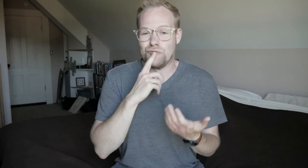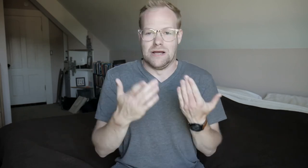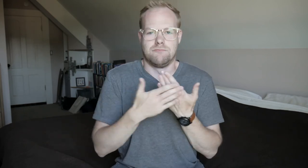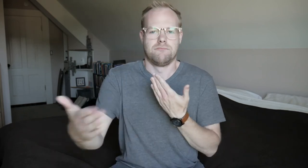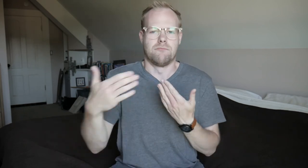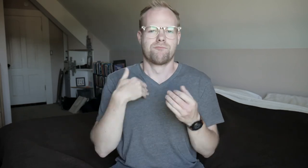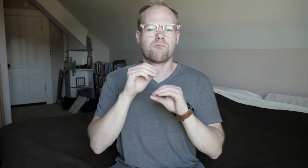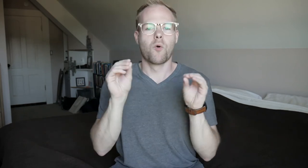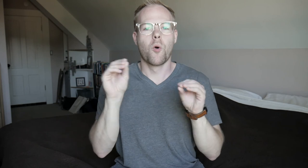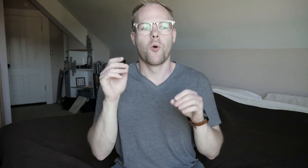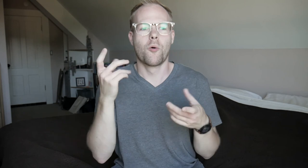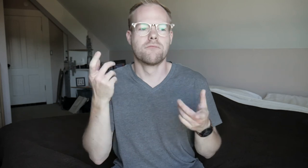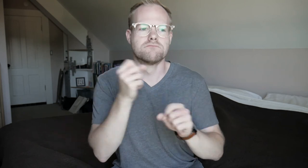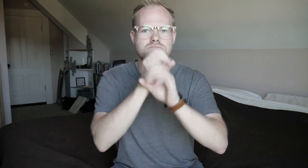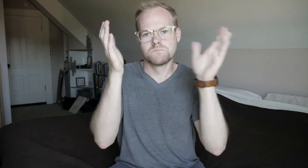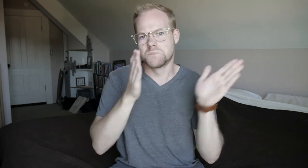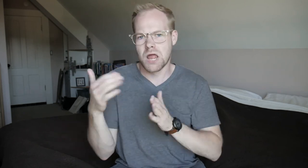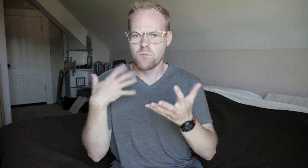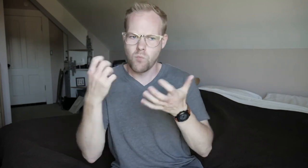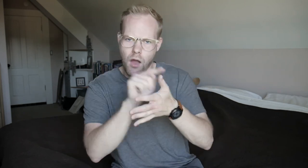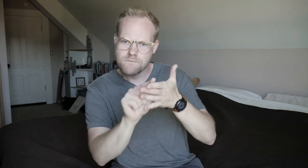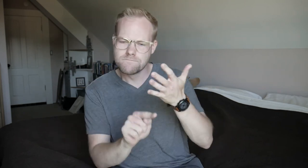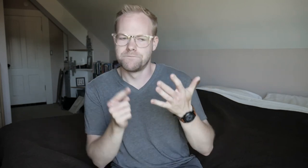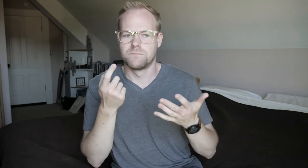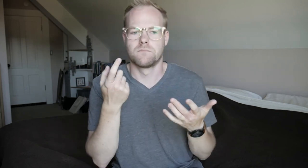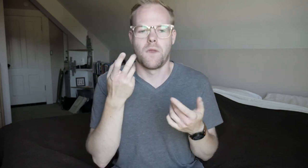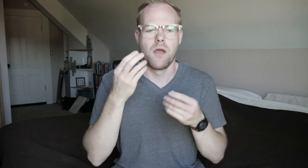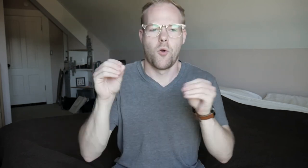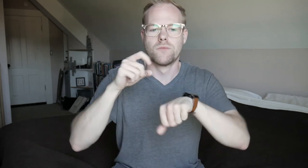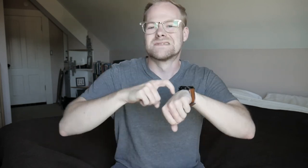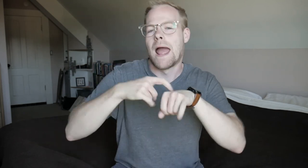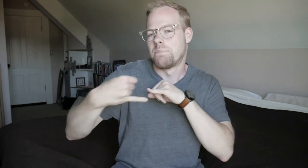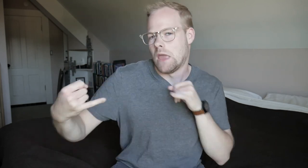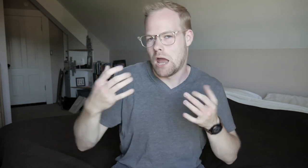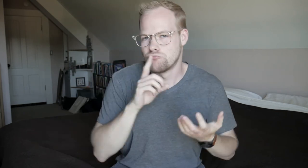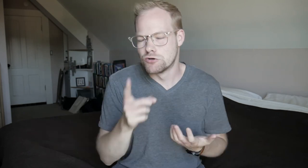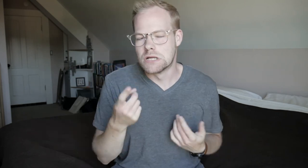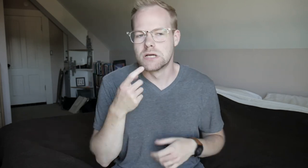From here on, I don't really have any plans for what I want to do. No timeline, really.